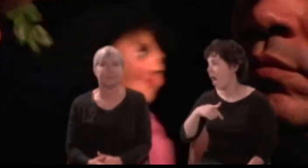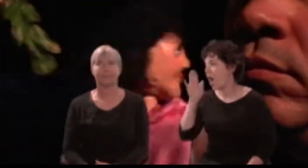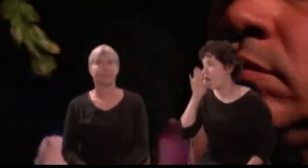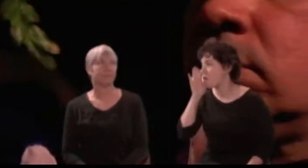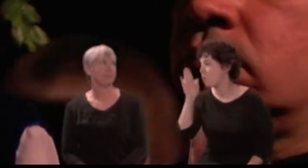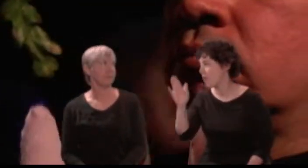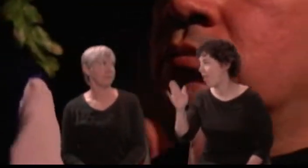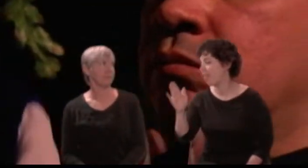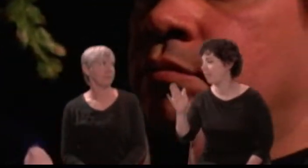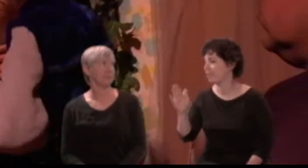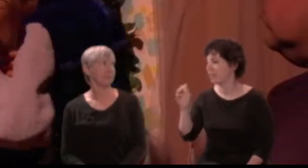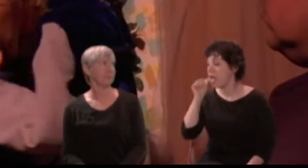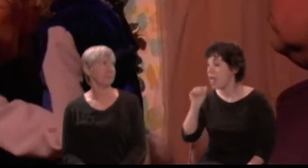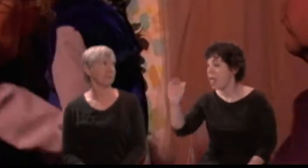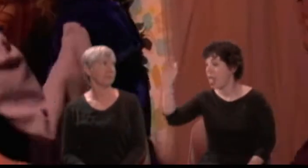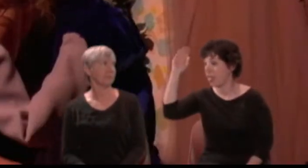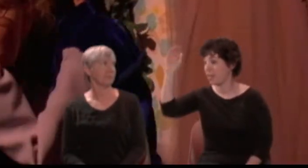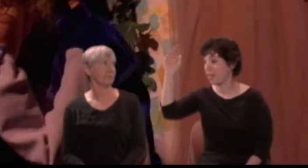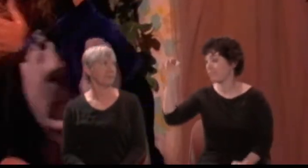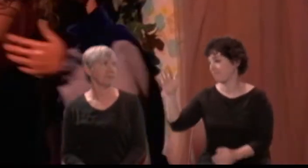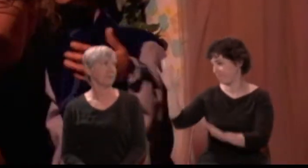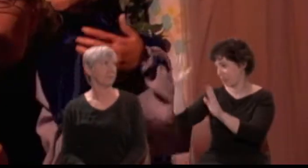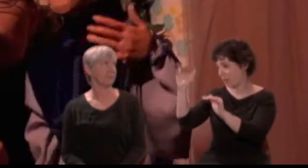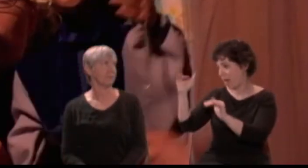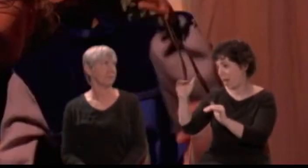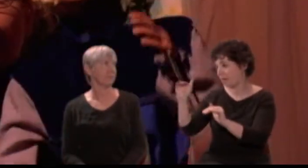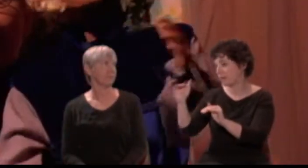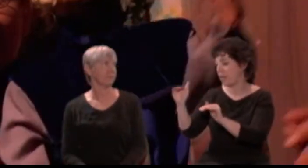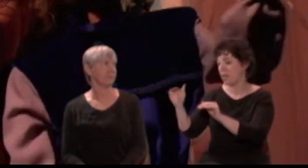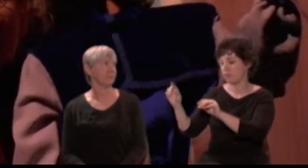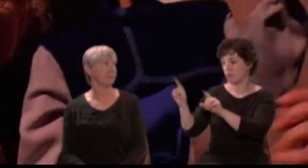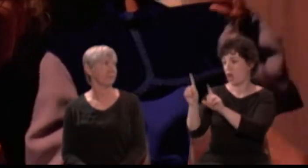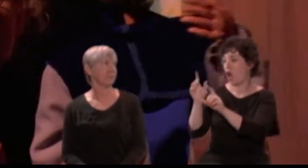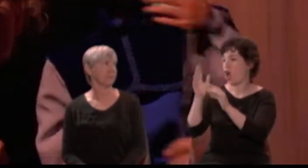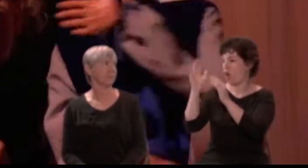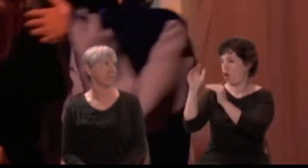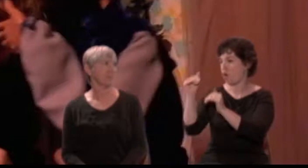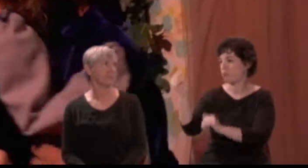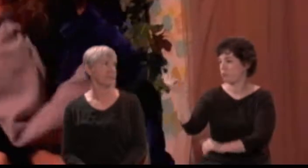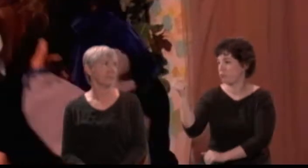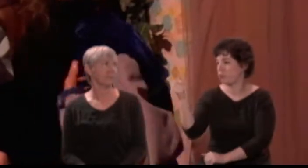Helena, adieu ... As you on him, Demetrius dote on you.